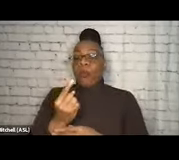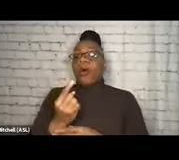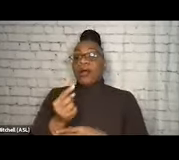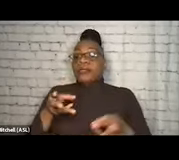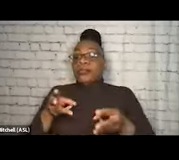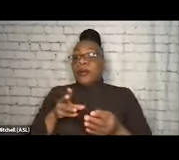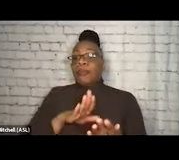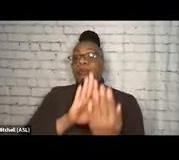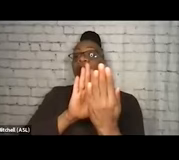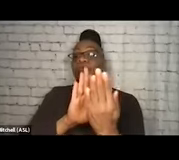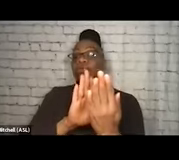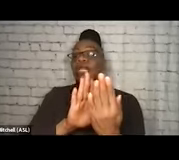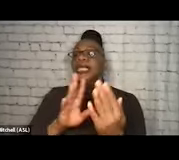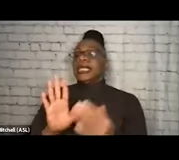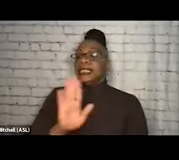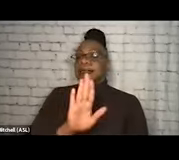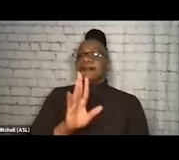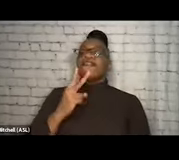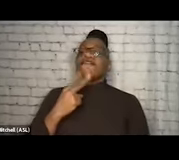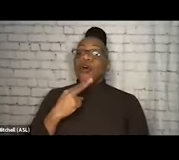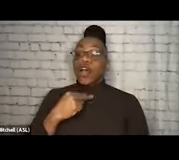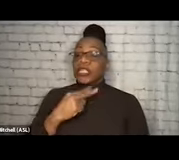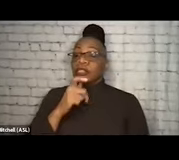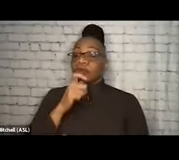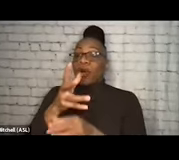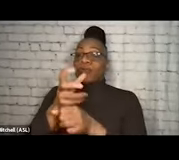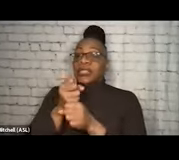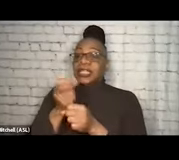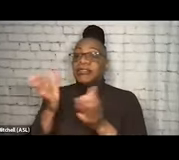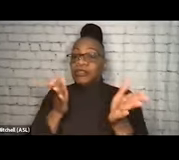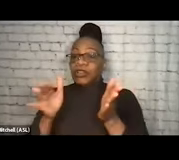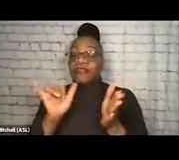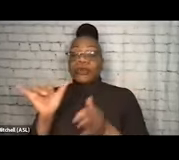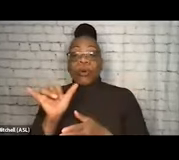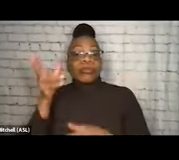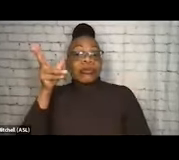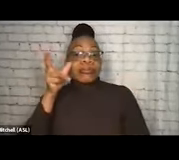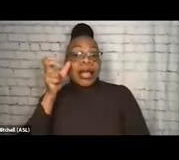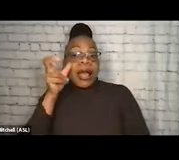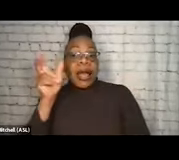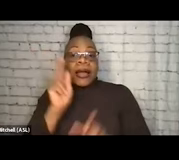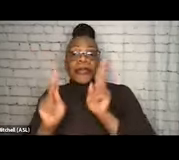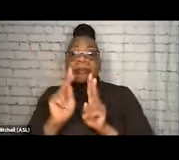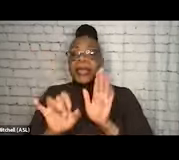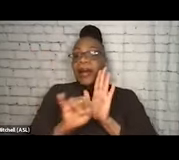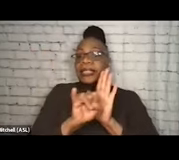that are receiving our services and listening to folks identify the needs that they have,